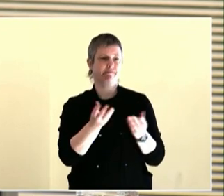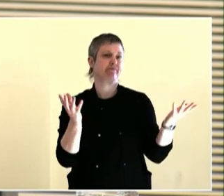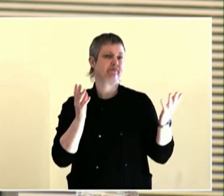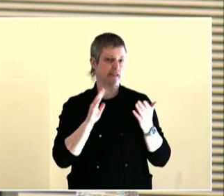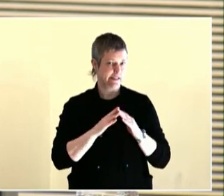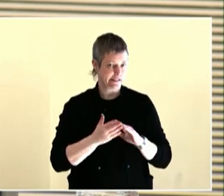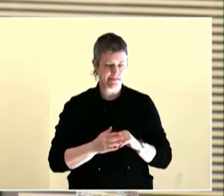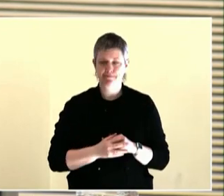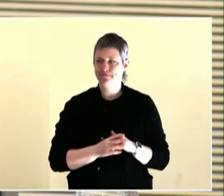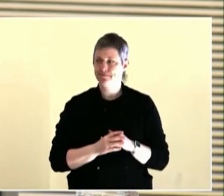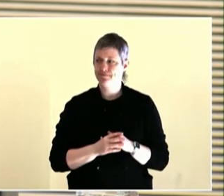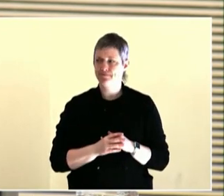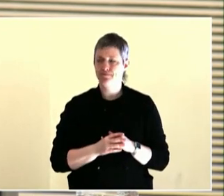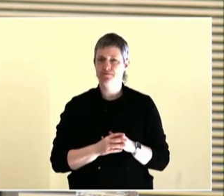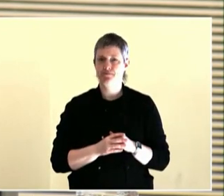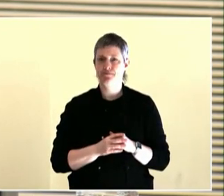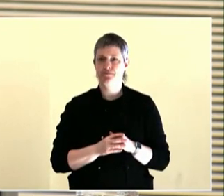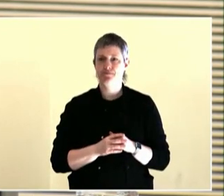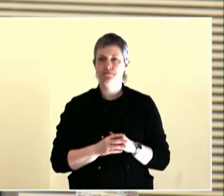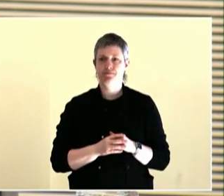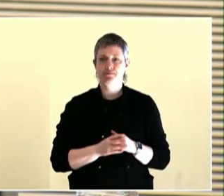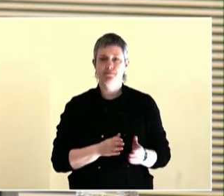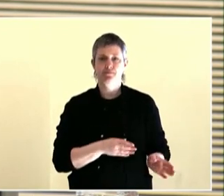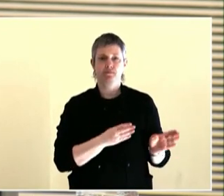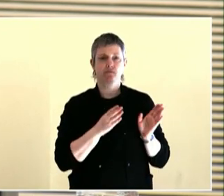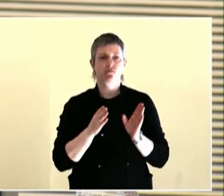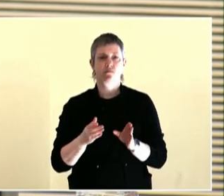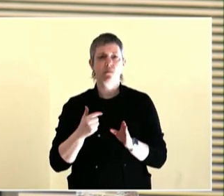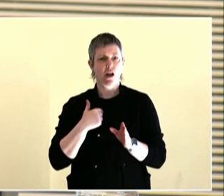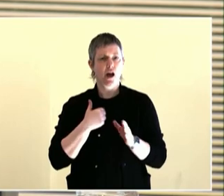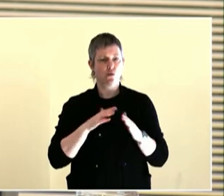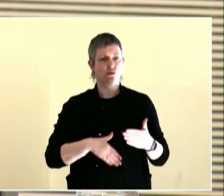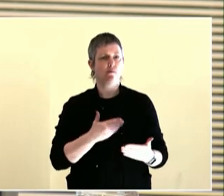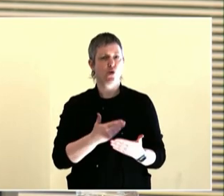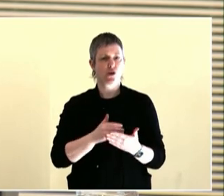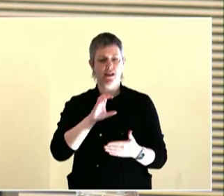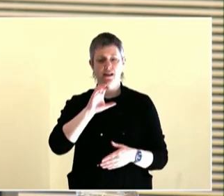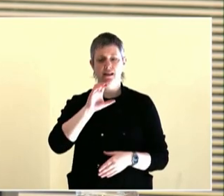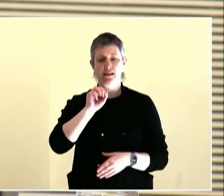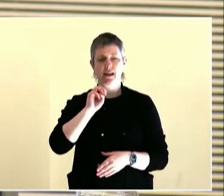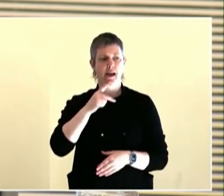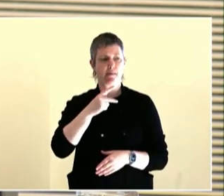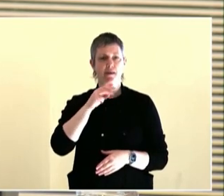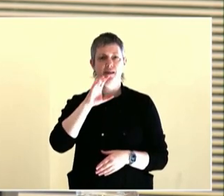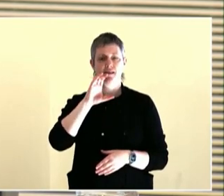And what we would do is -- and the other thing, we started a group for the little ones to